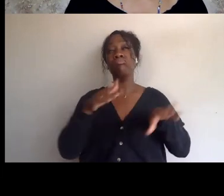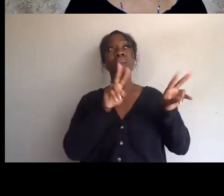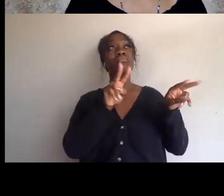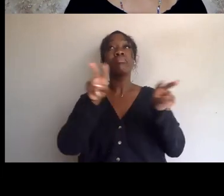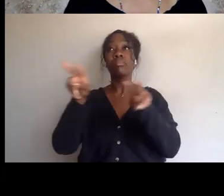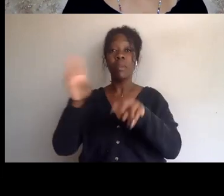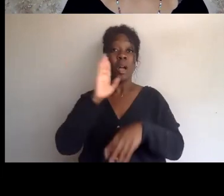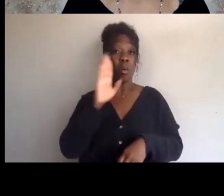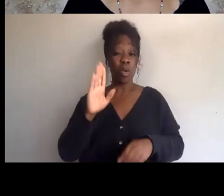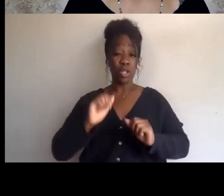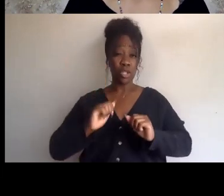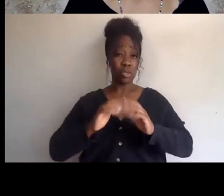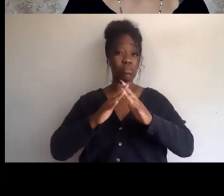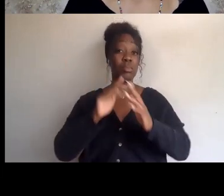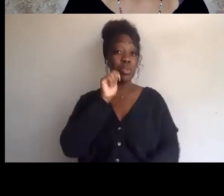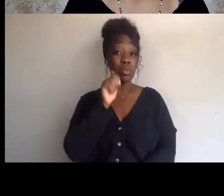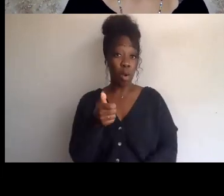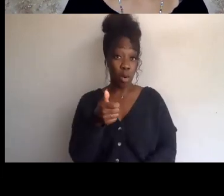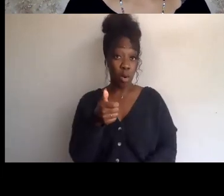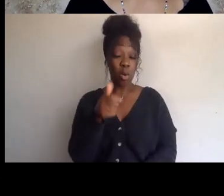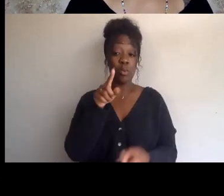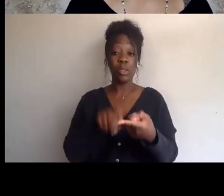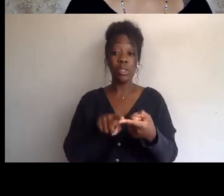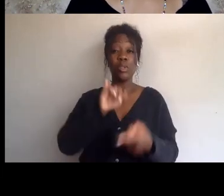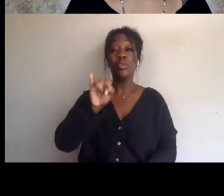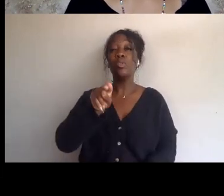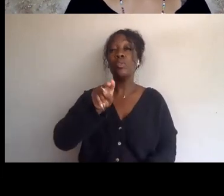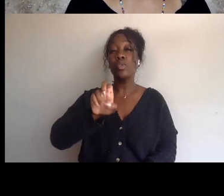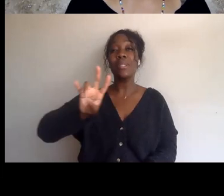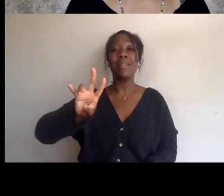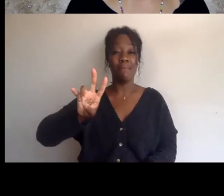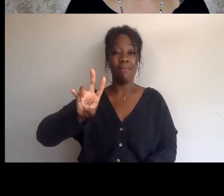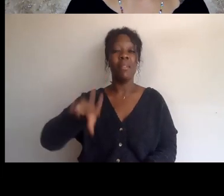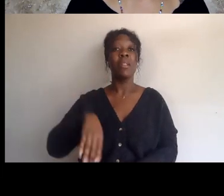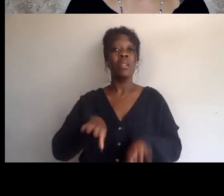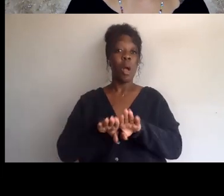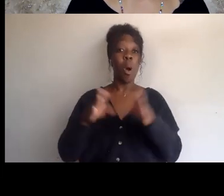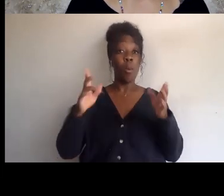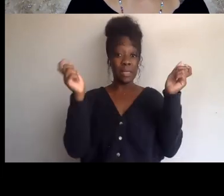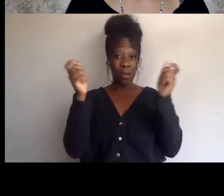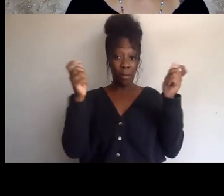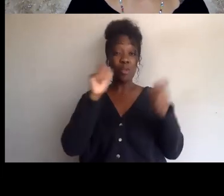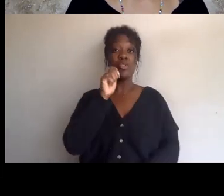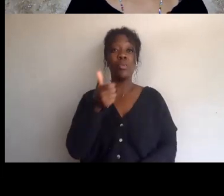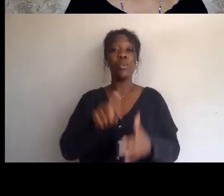I mean, yeah, from tomorrow through June 7th, but our opening ceremony is tomorrow from 2:00 to 4:00pm,